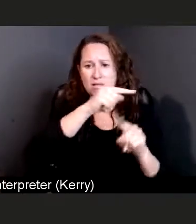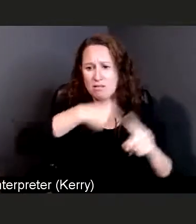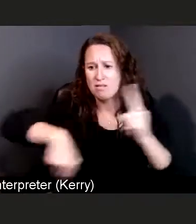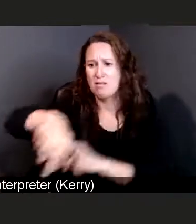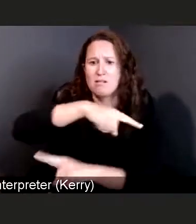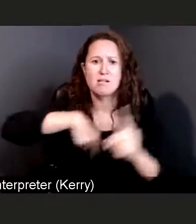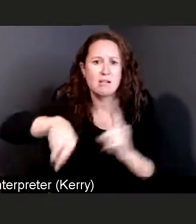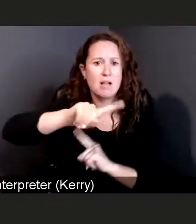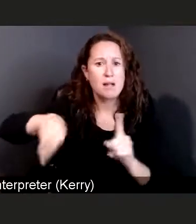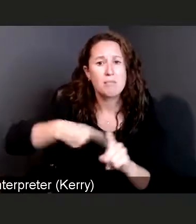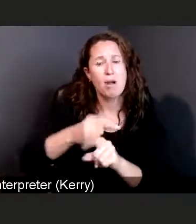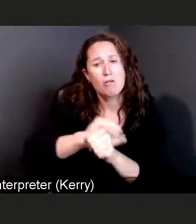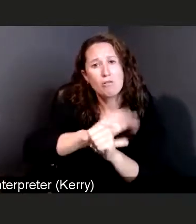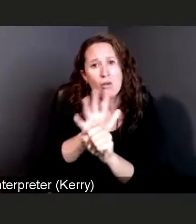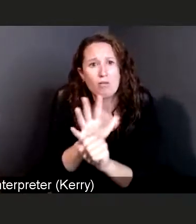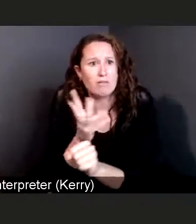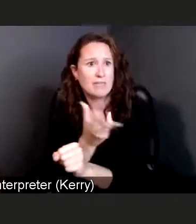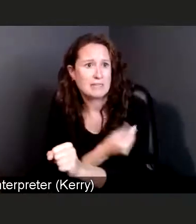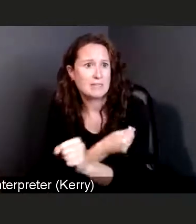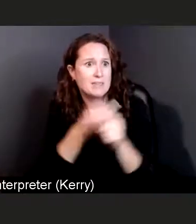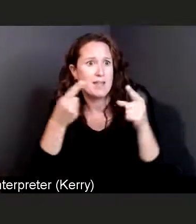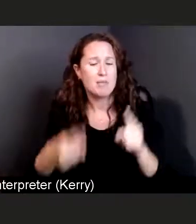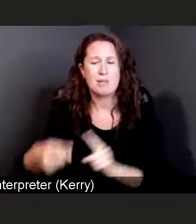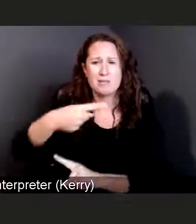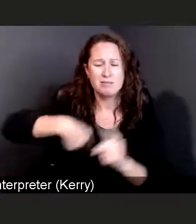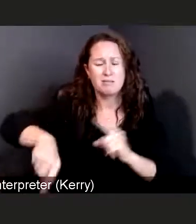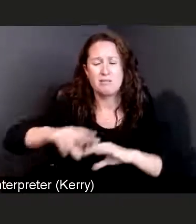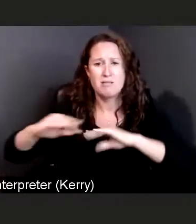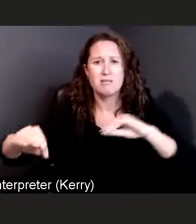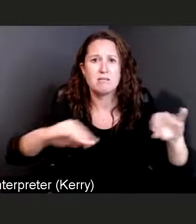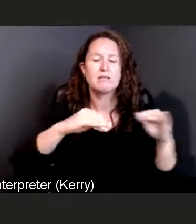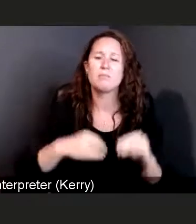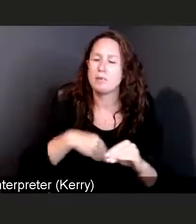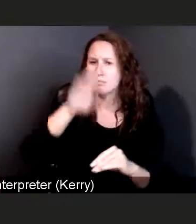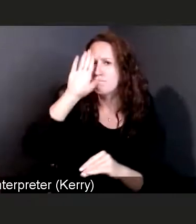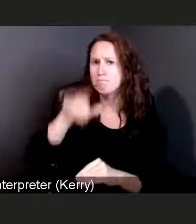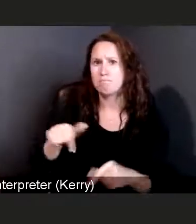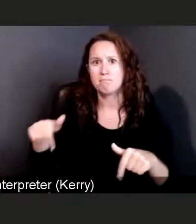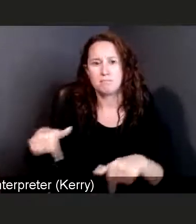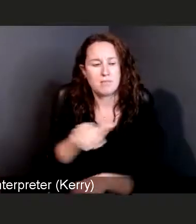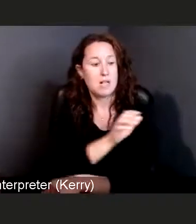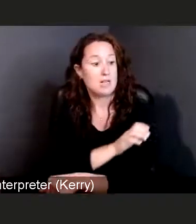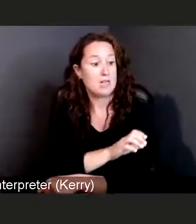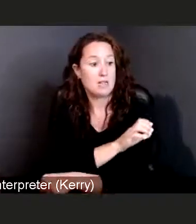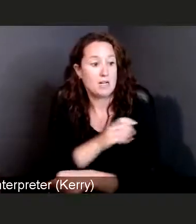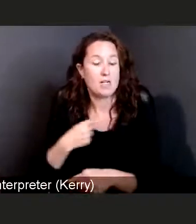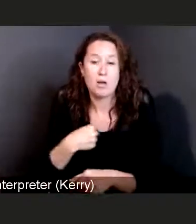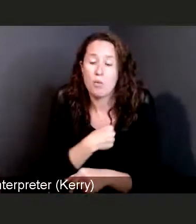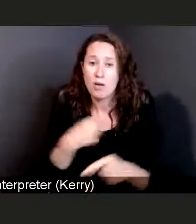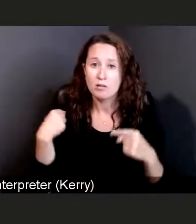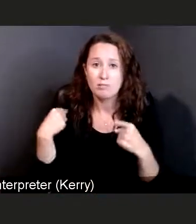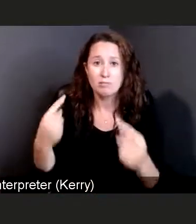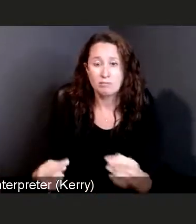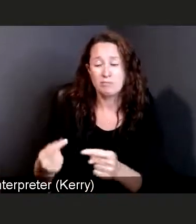but I will also say clinically, is that what we have seen over the past eight to nine months with these vaccines,